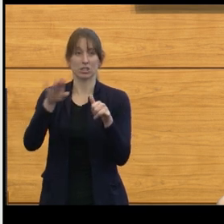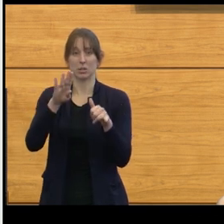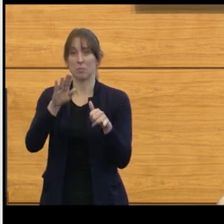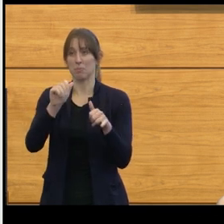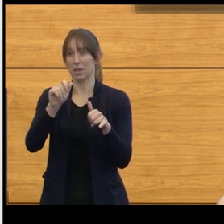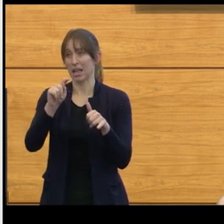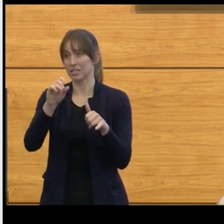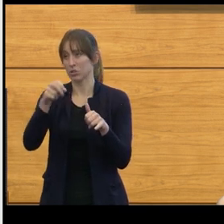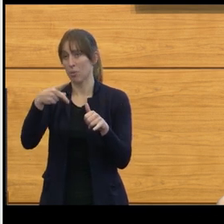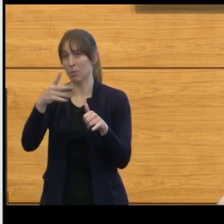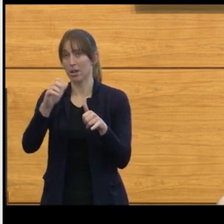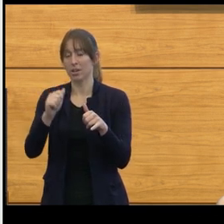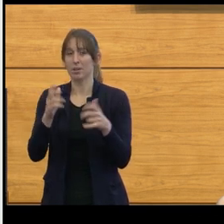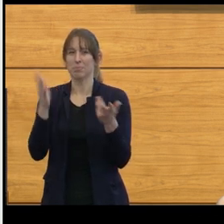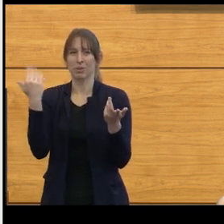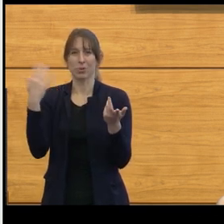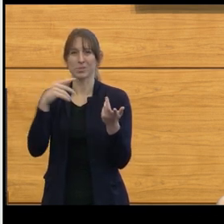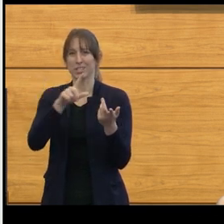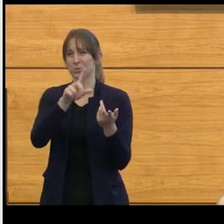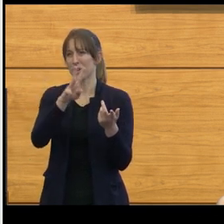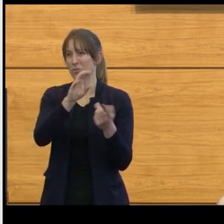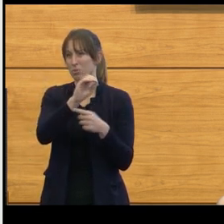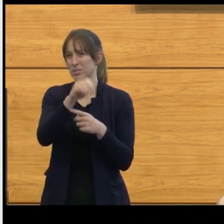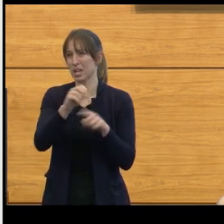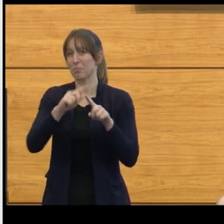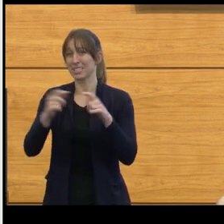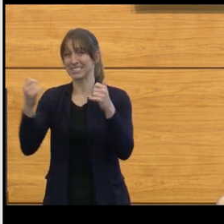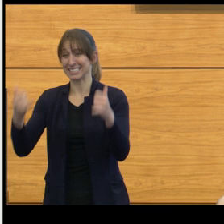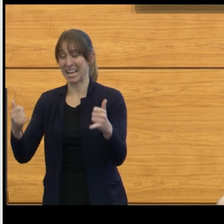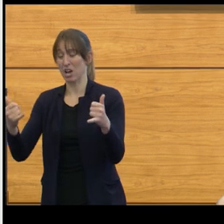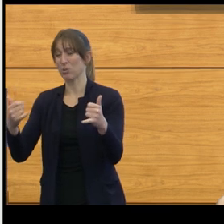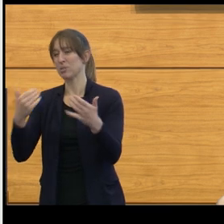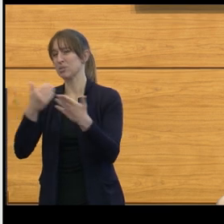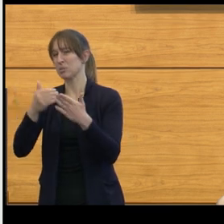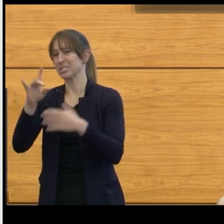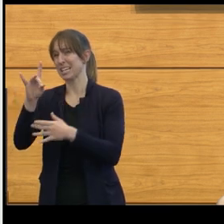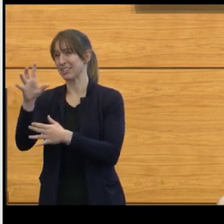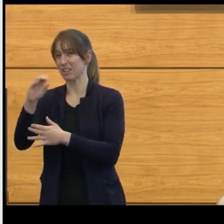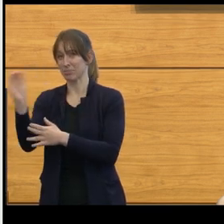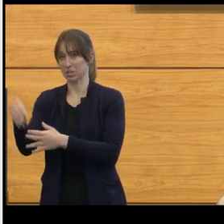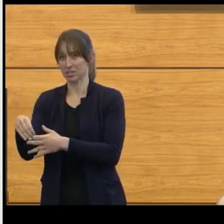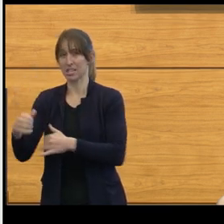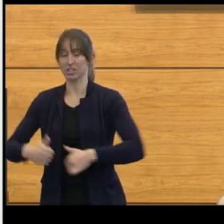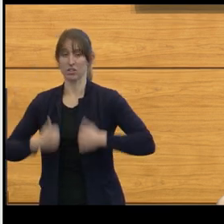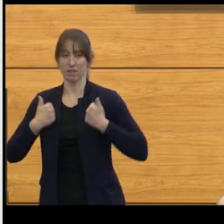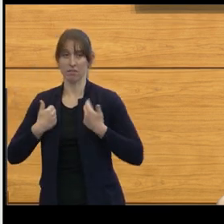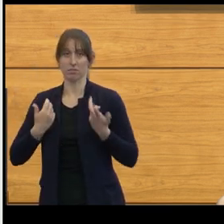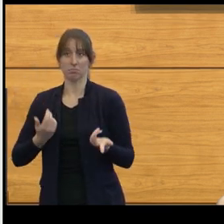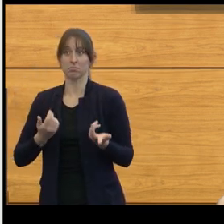Today, that survivability is closer to 85%. So we've made a difference. What has been some of the important things